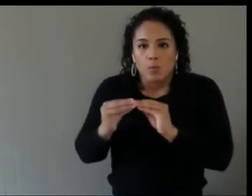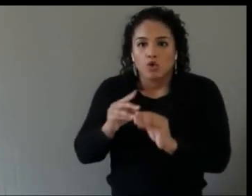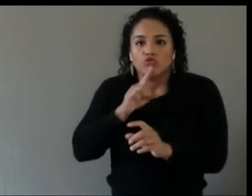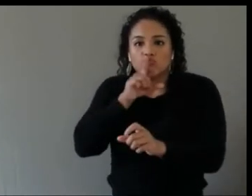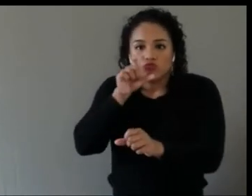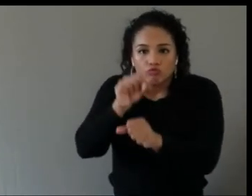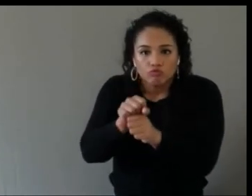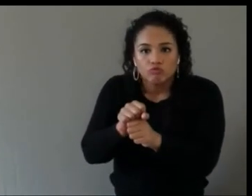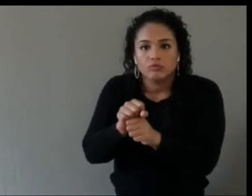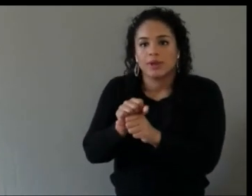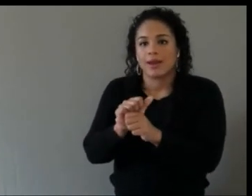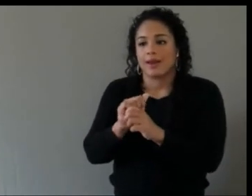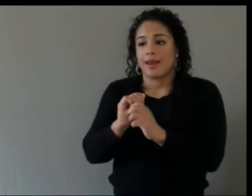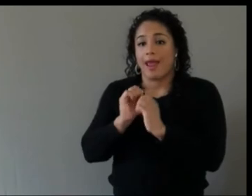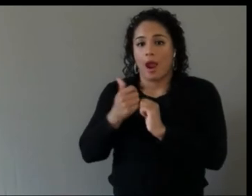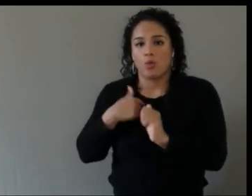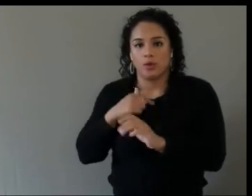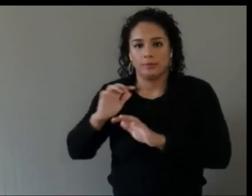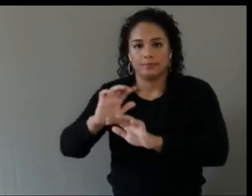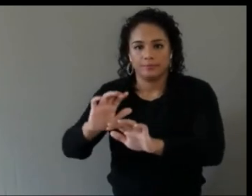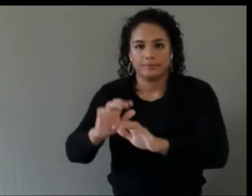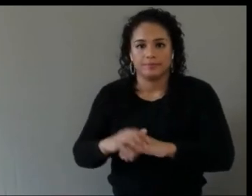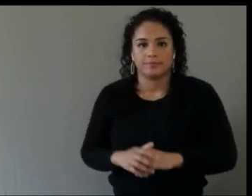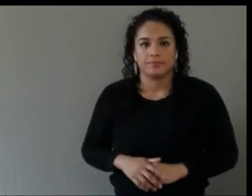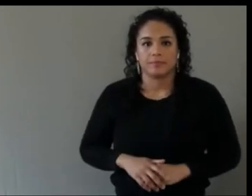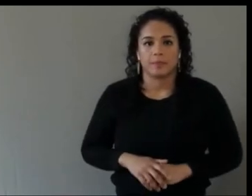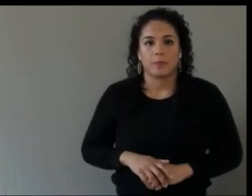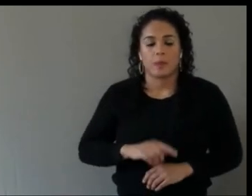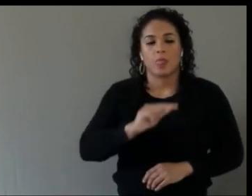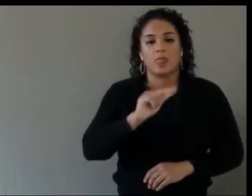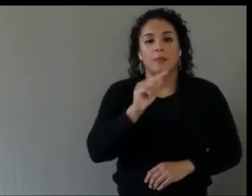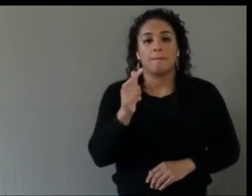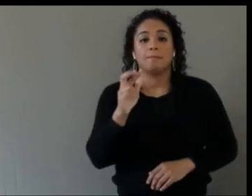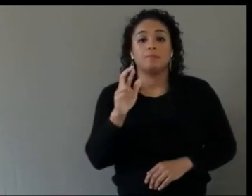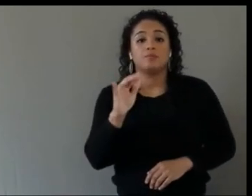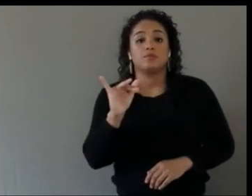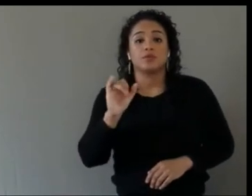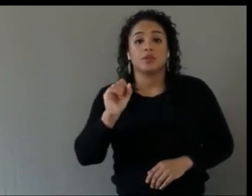Just to, you know, feed off what you're saying there, James, as with many things, I think extreme